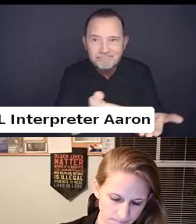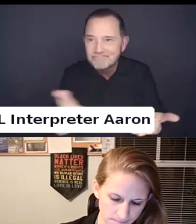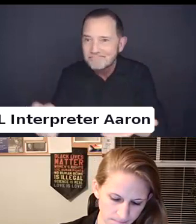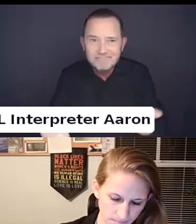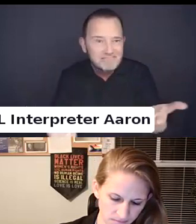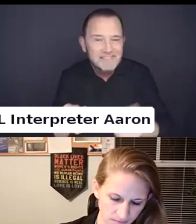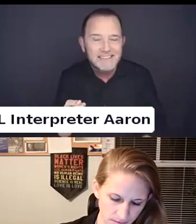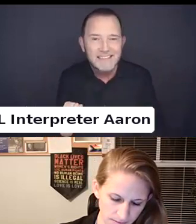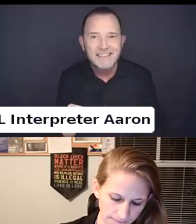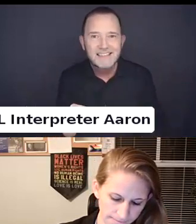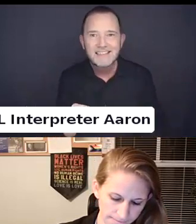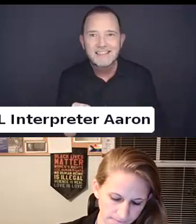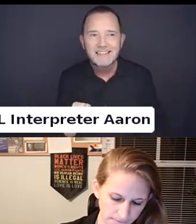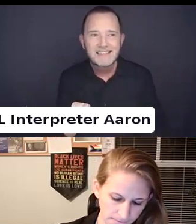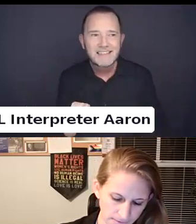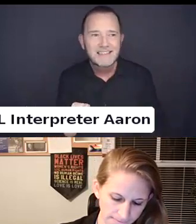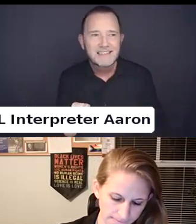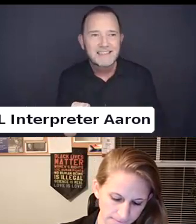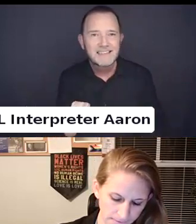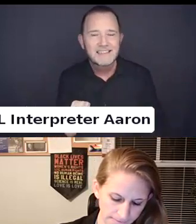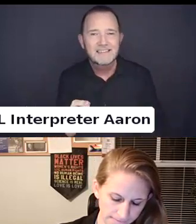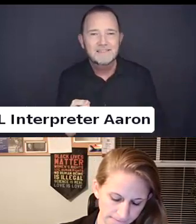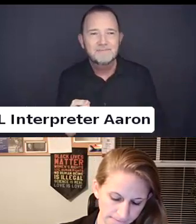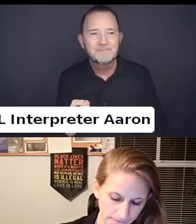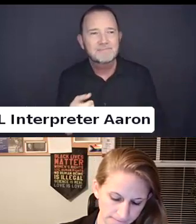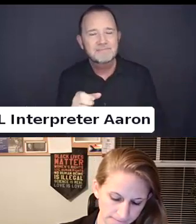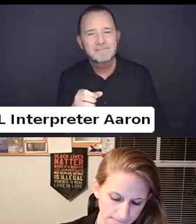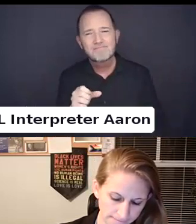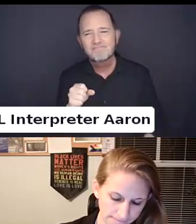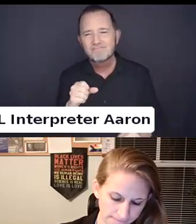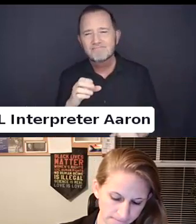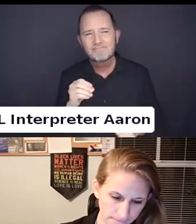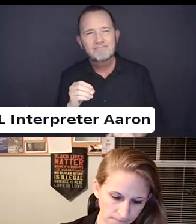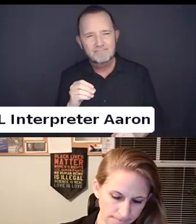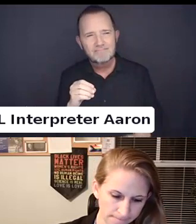And kind of get at the start of really getting at the main part of the conversation which